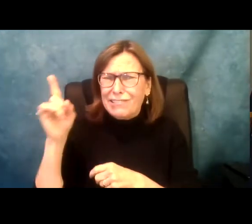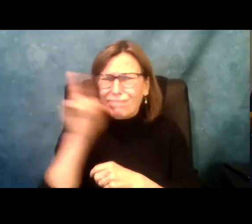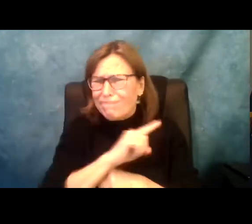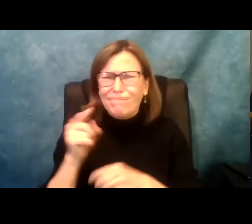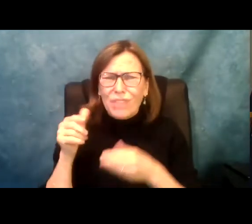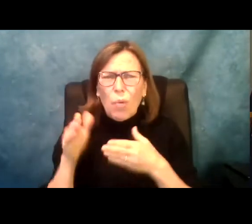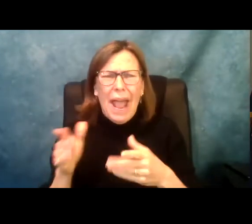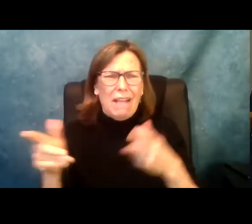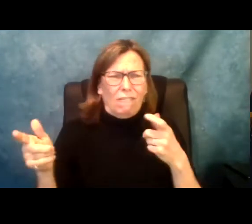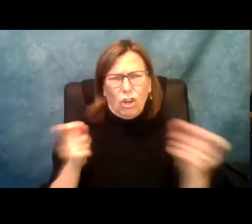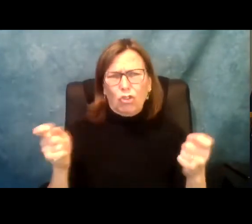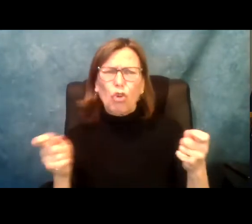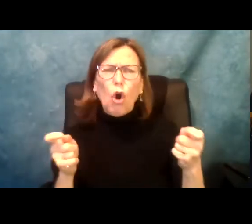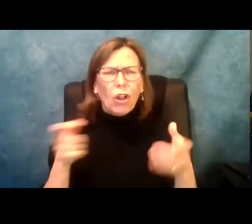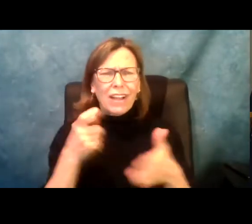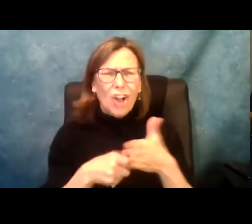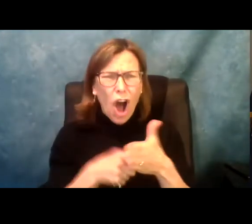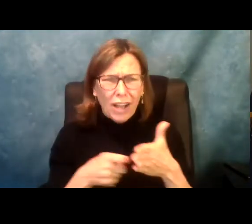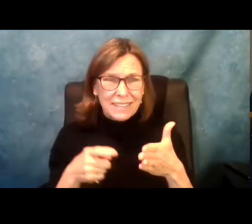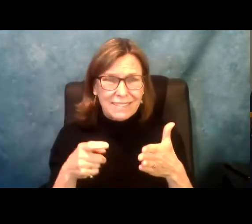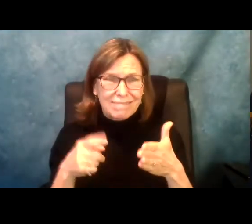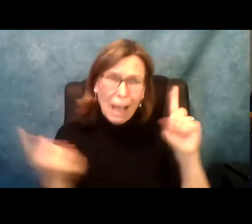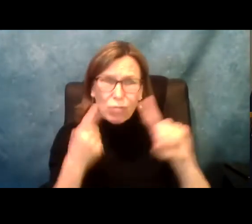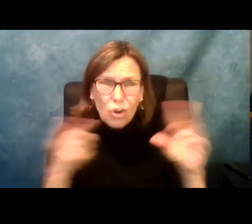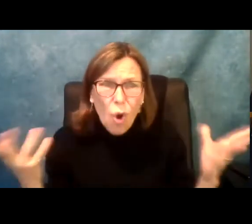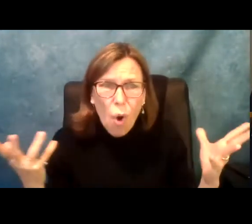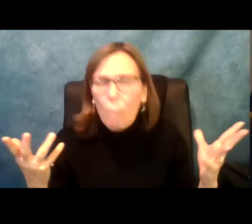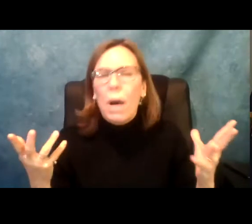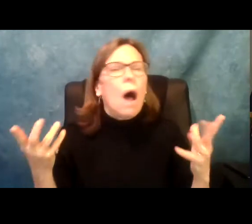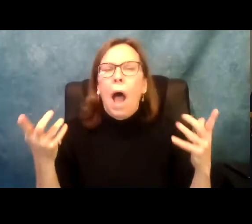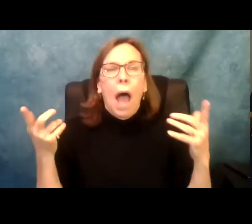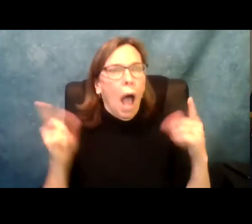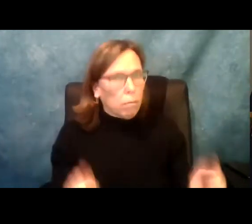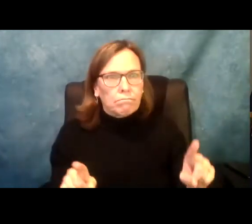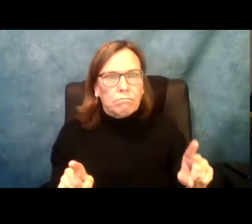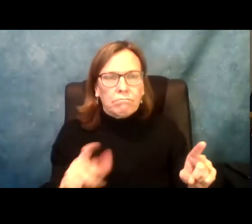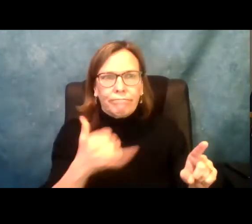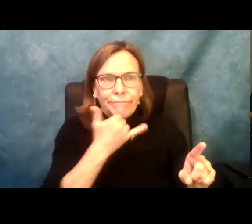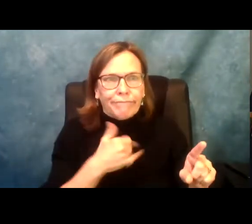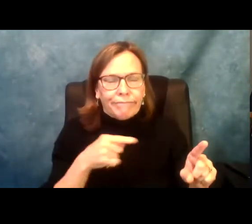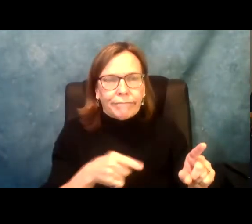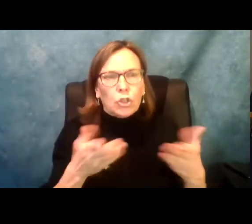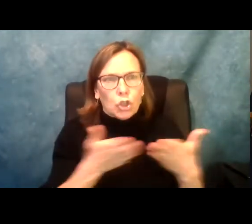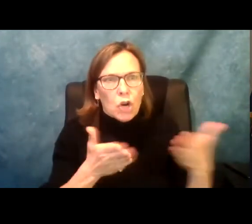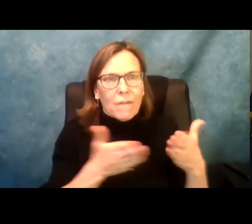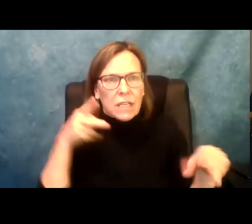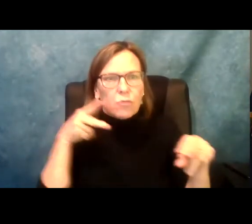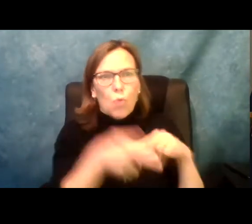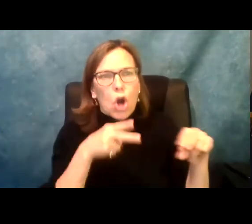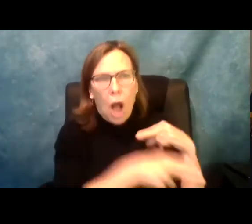something we have talked about for years. It is an artificial method of controlling cost ises